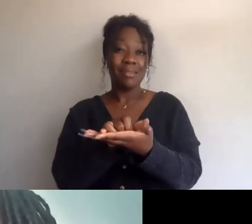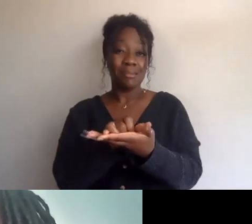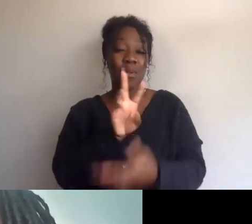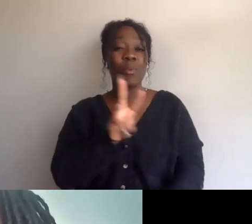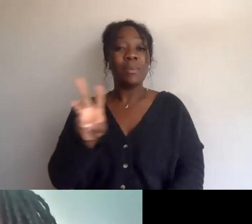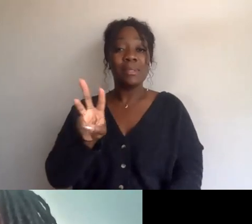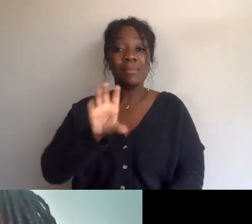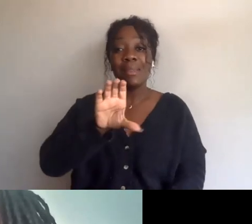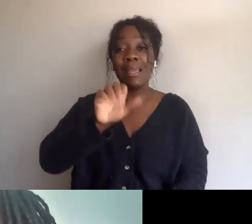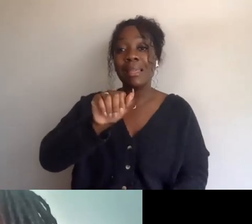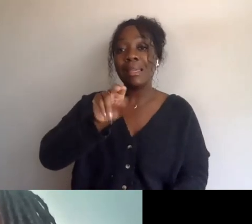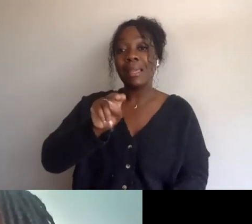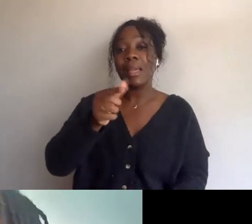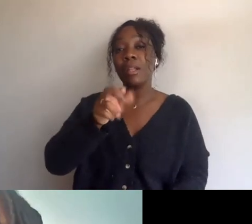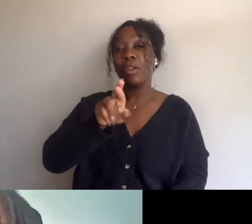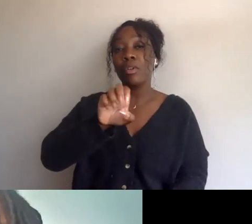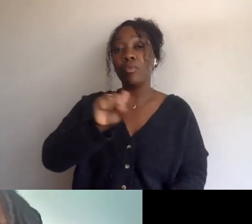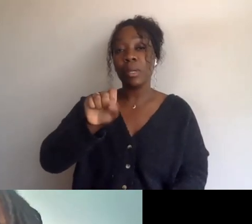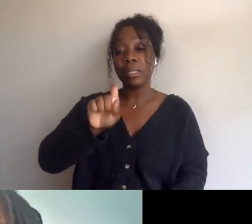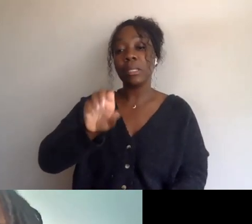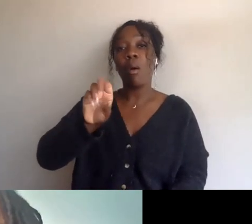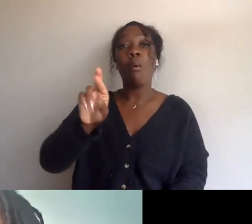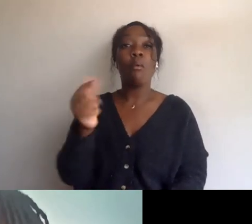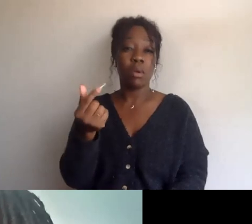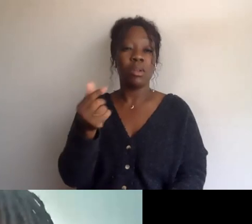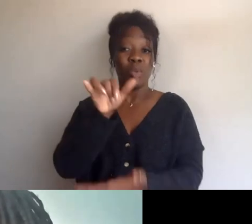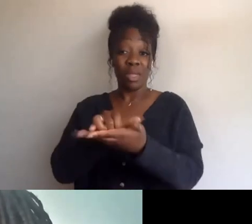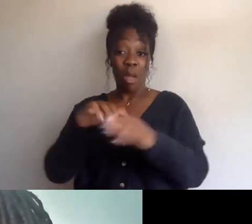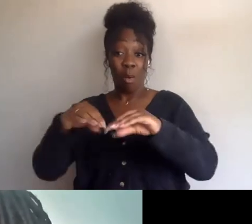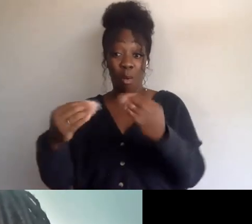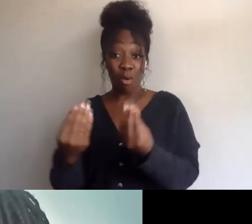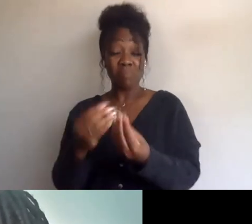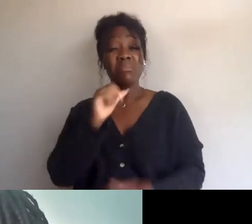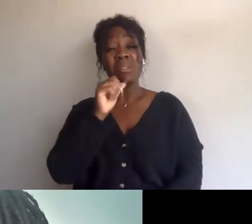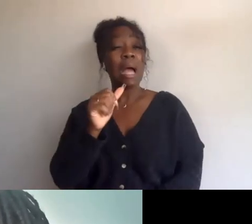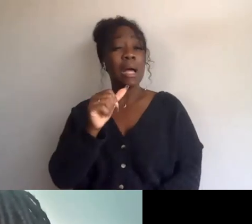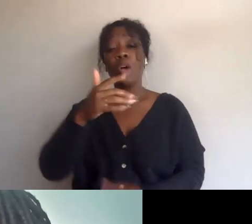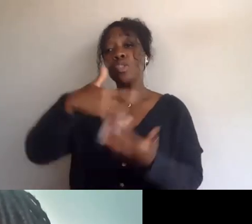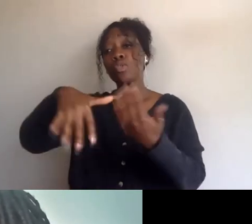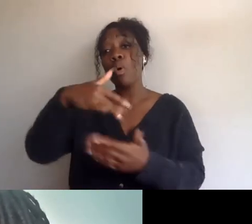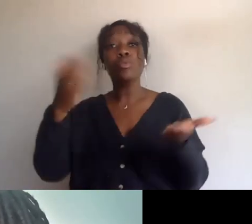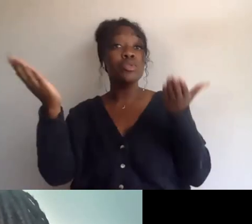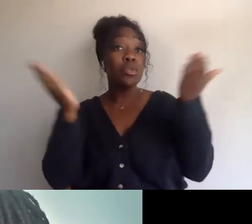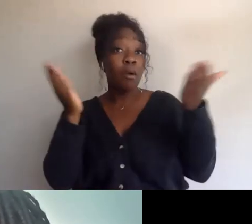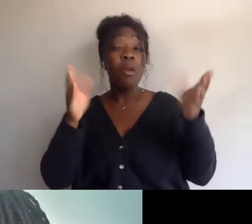so rather than being a social service organization, right? Providing beds or providing food, they do that too,